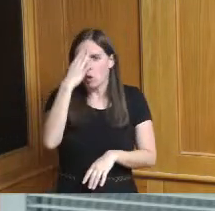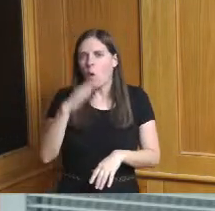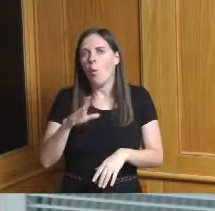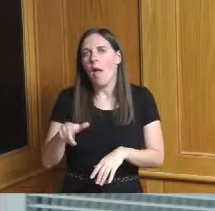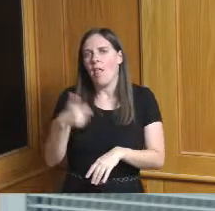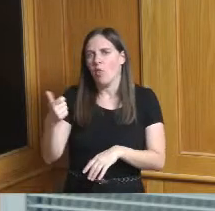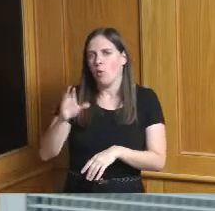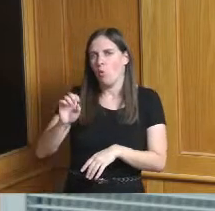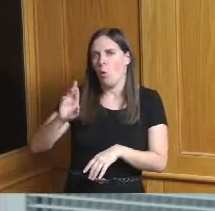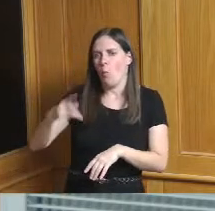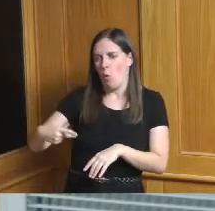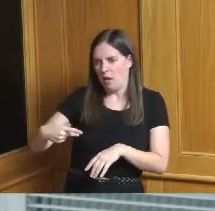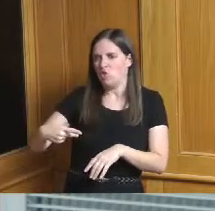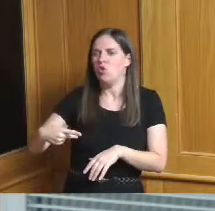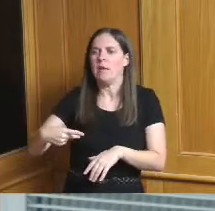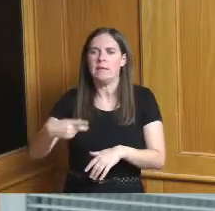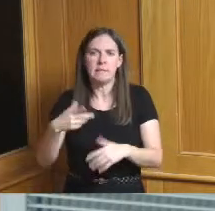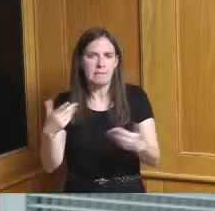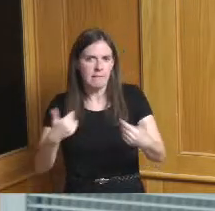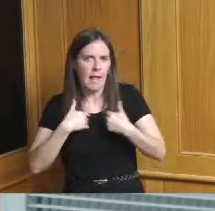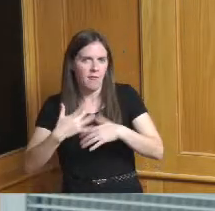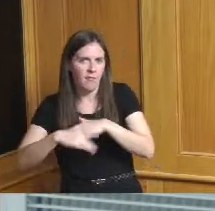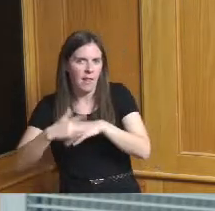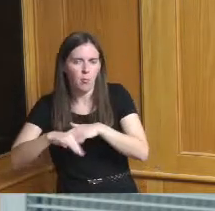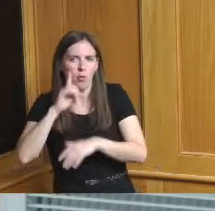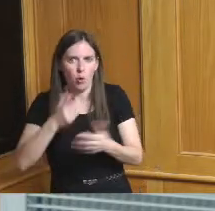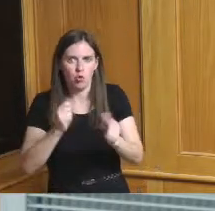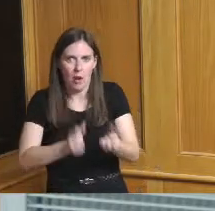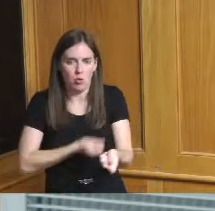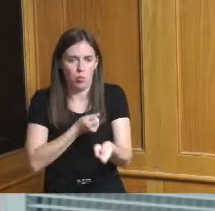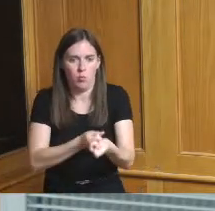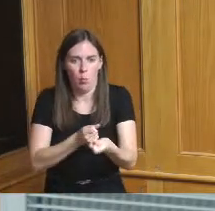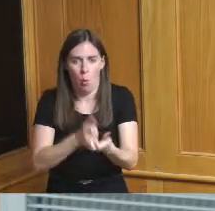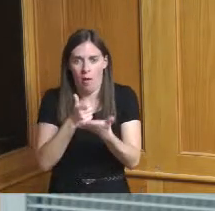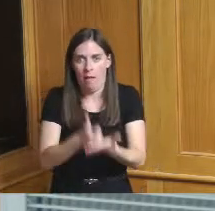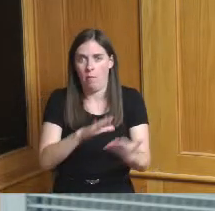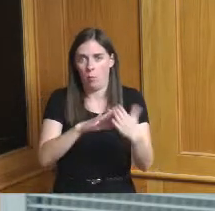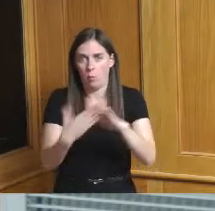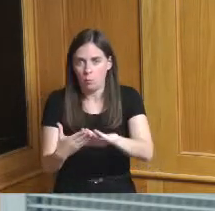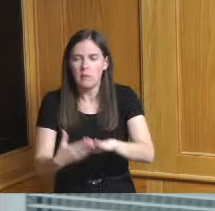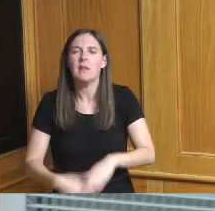that we have under our tool belt that can help communities and also the planning development